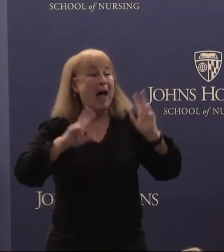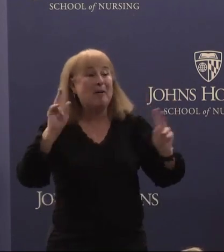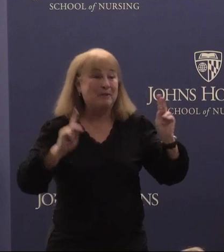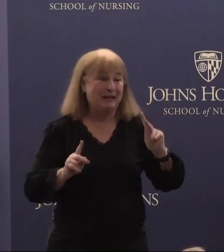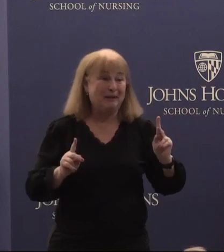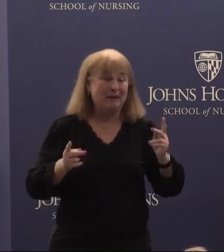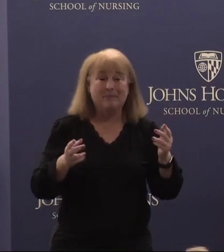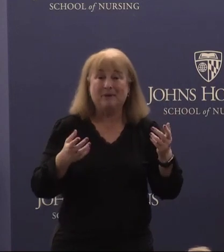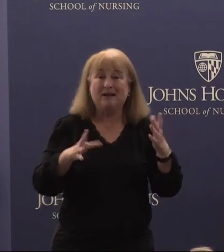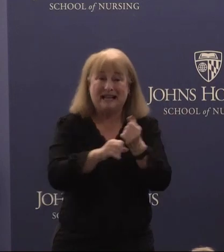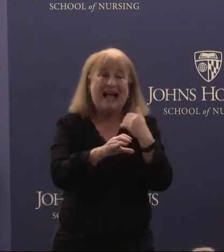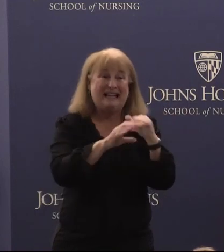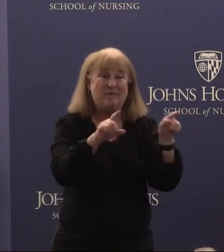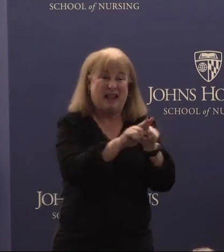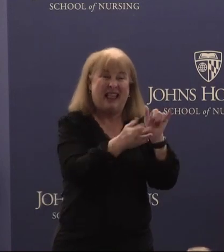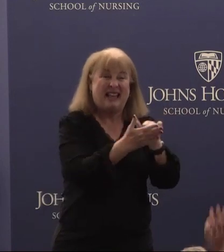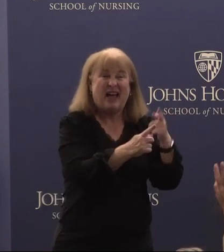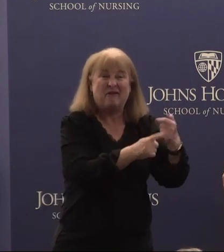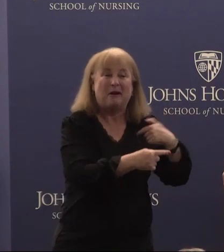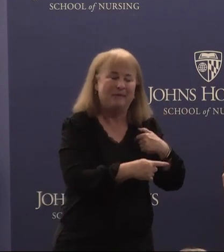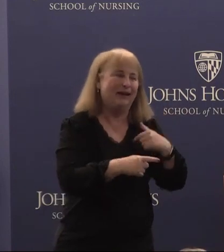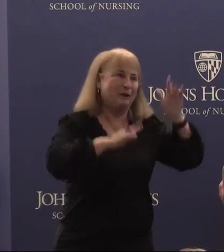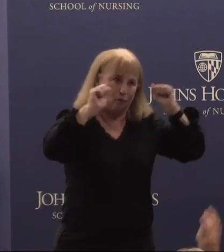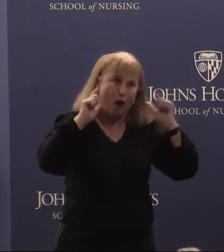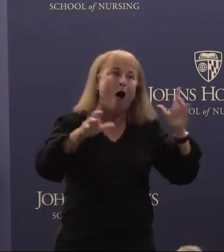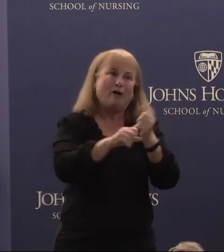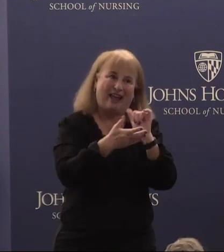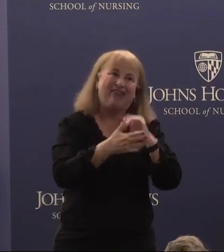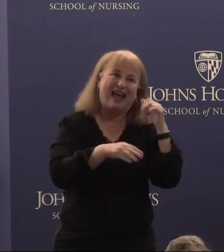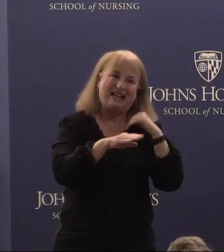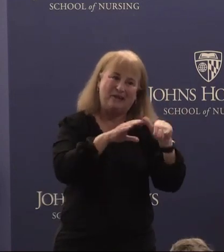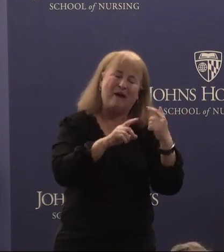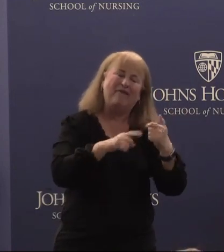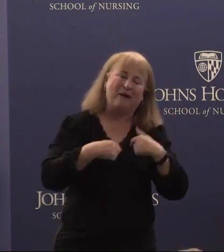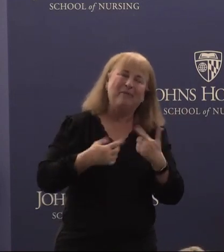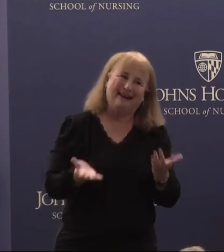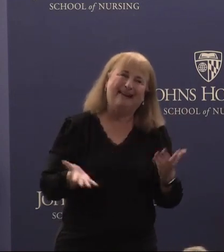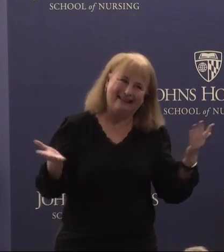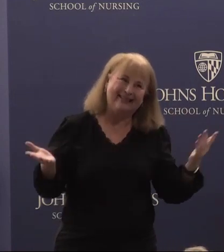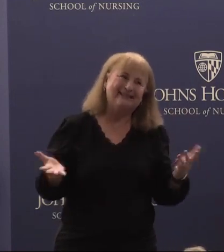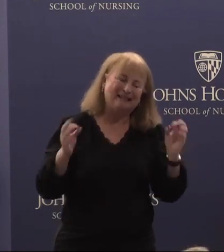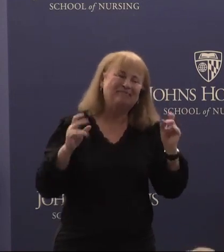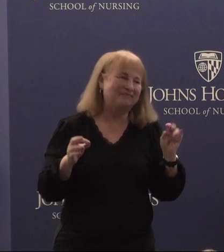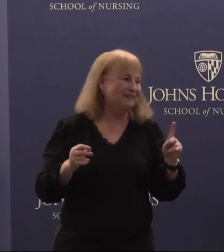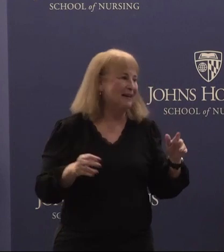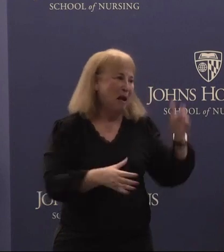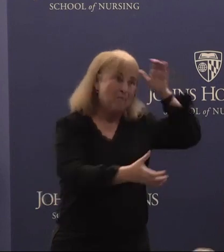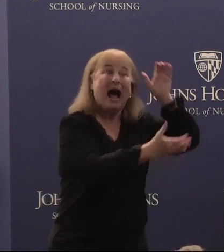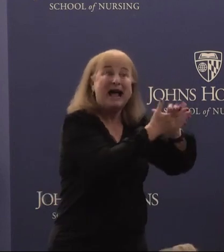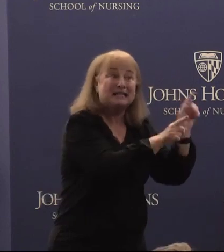emails from me it would be everybody yeah that's right that's okay that's and my husband too.